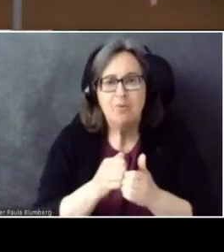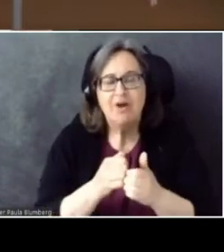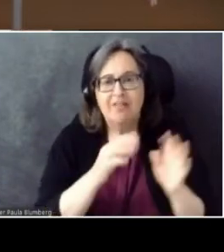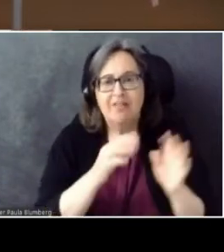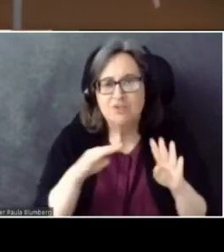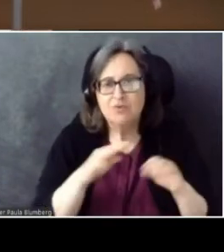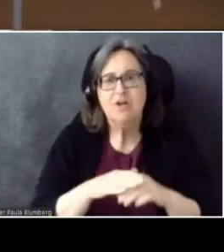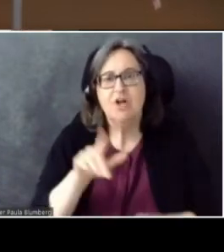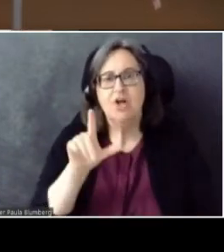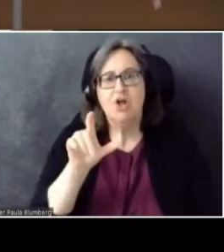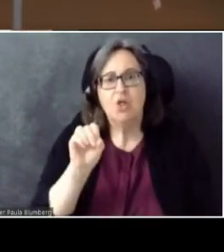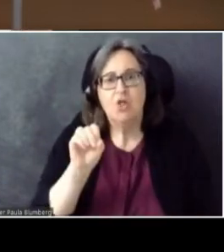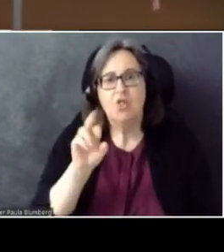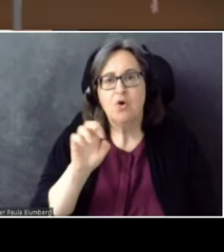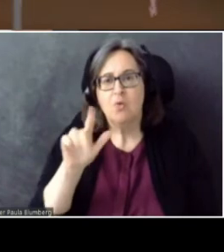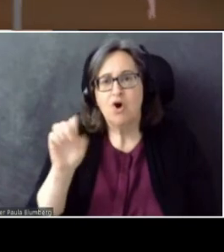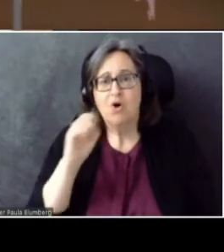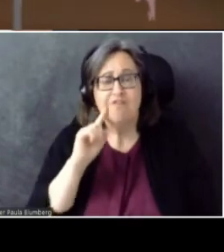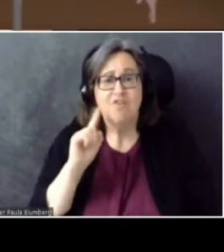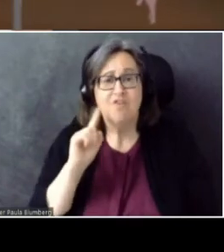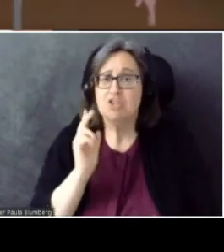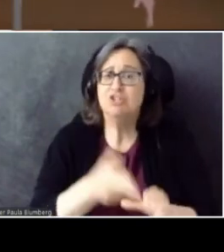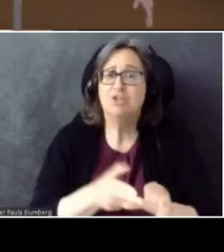And helping moderate at the last minute.